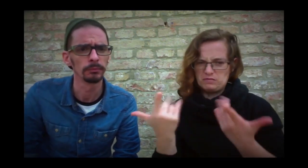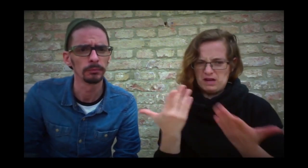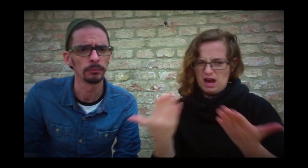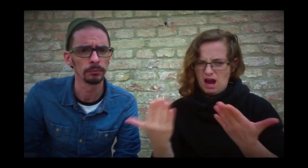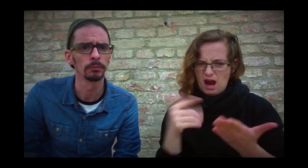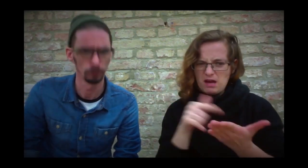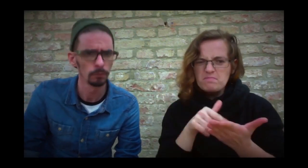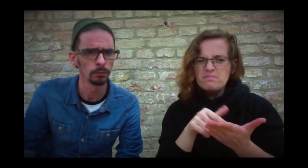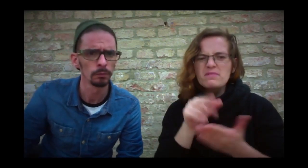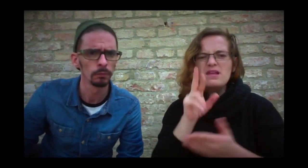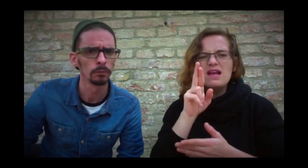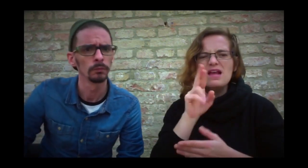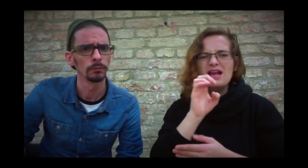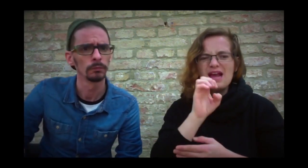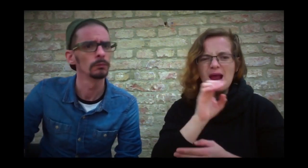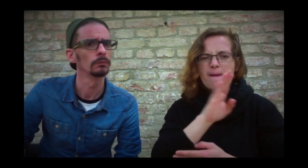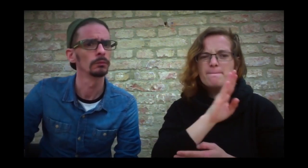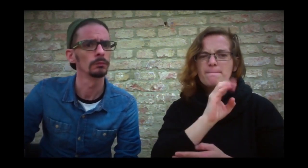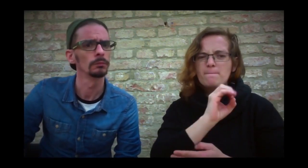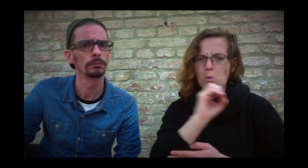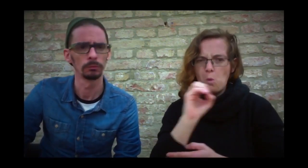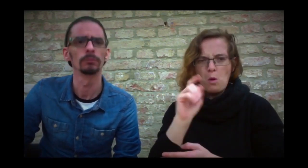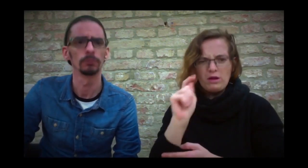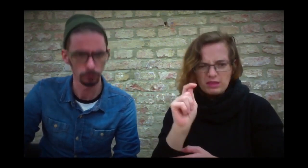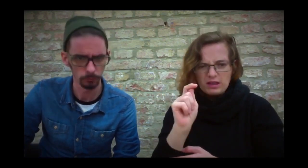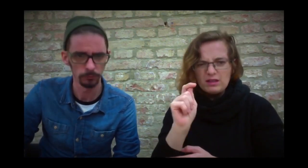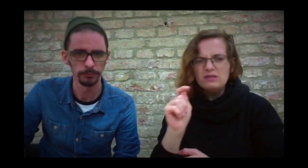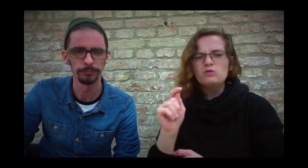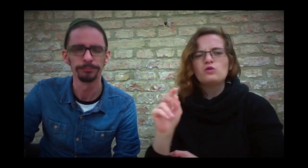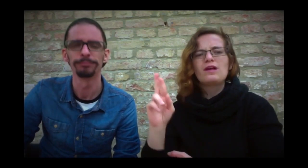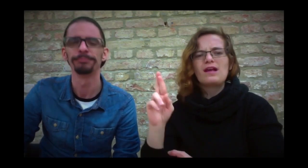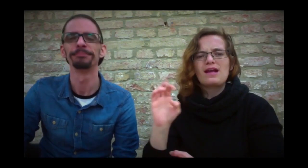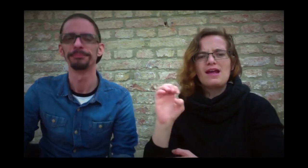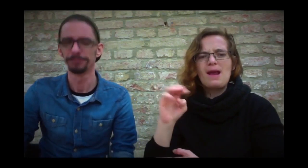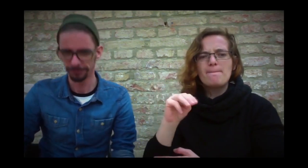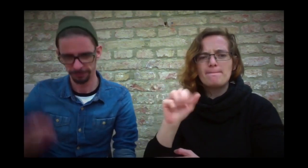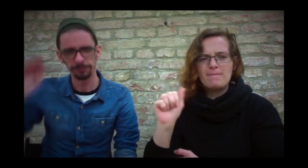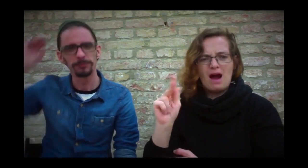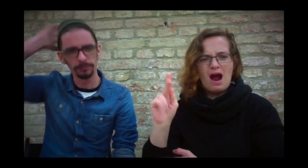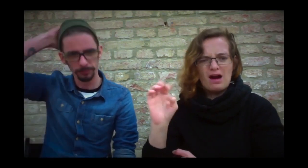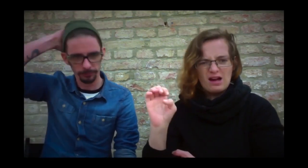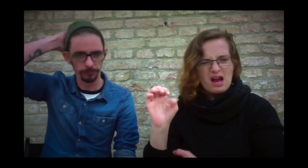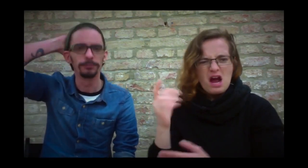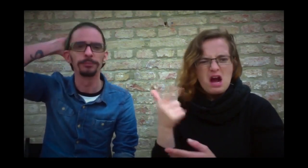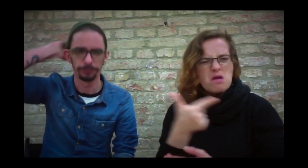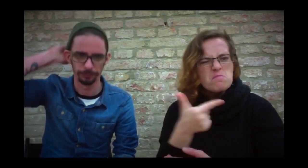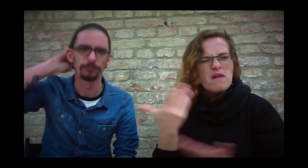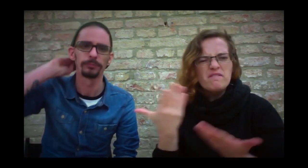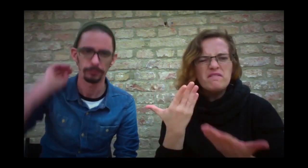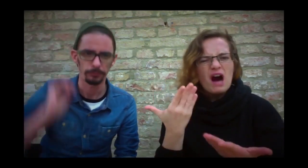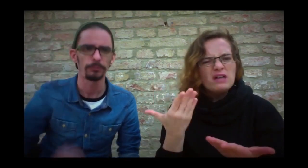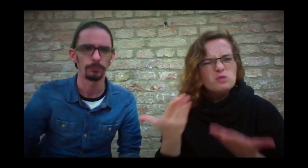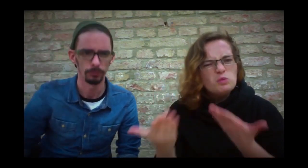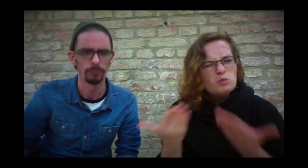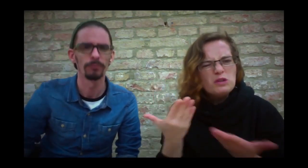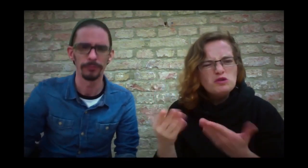What's the difference between REBOOT and REMAKE? What's the dif?